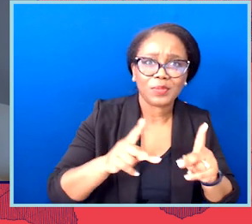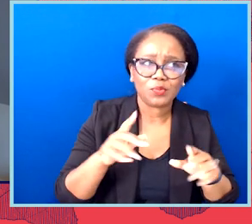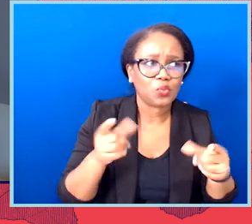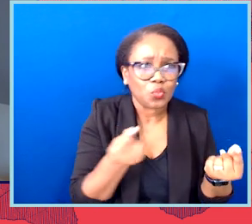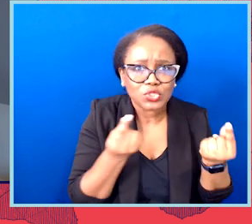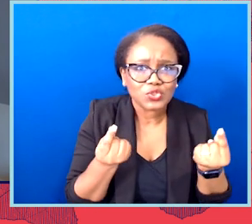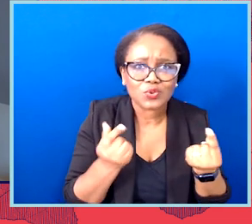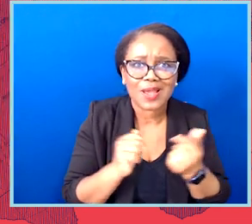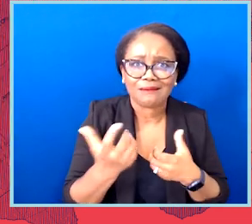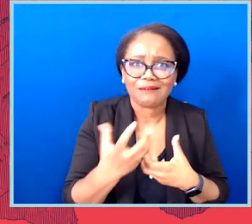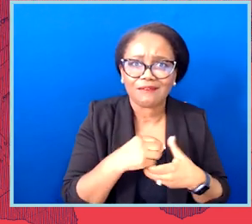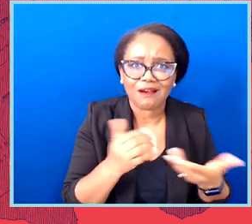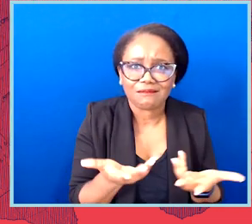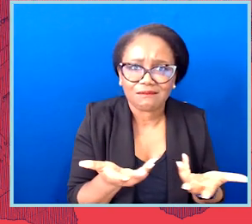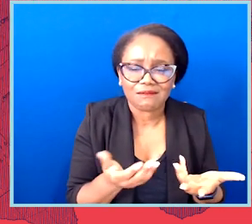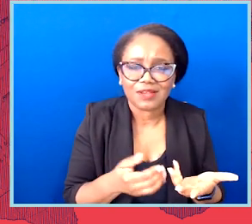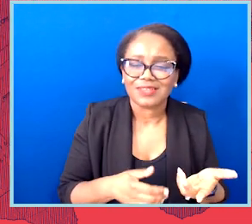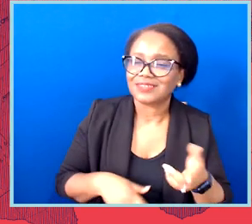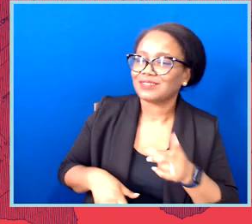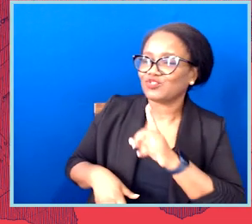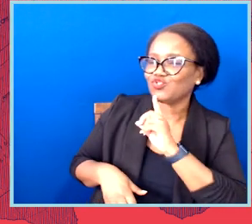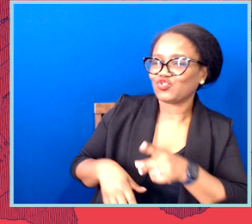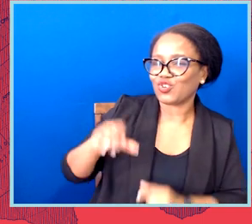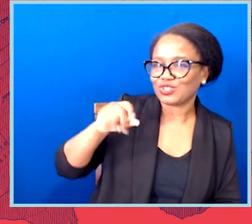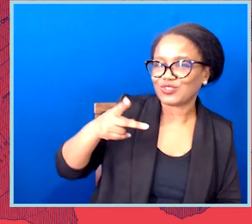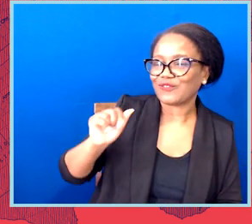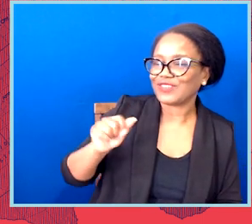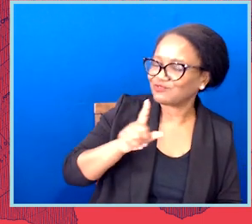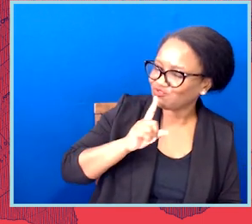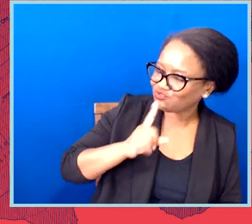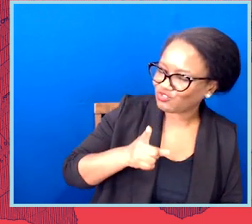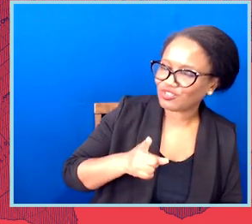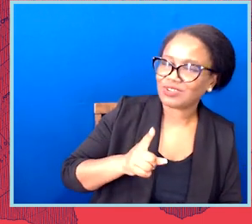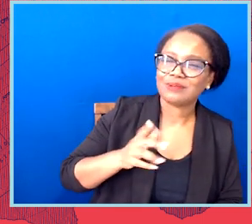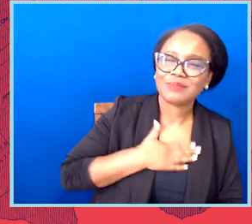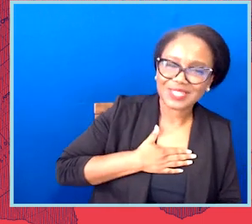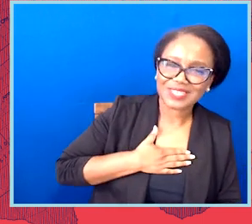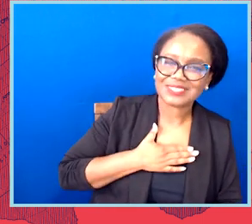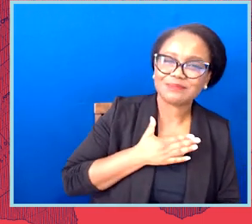Sure, please, please use the tool to figure out what this is all about.